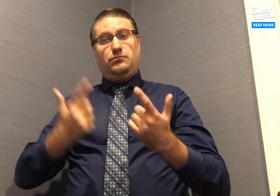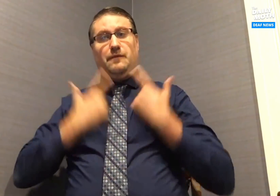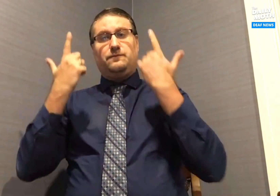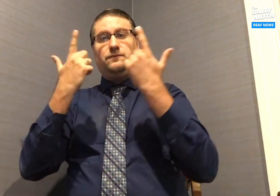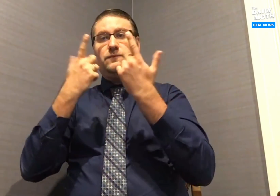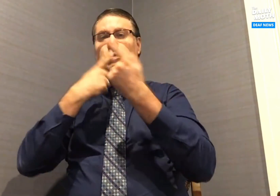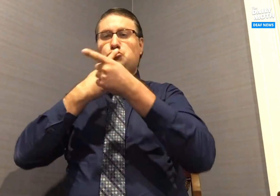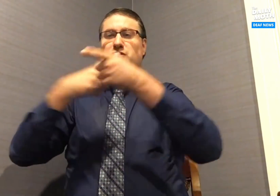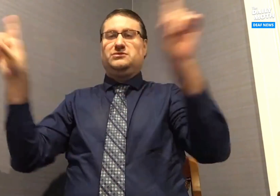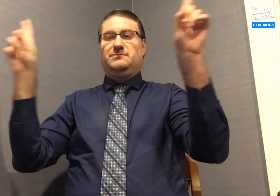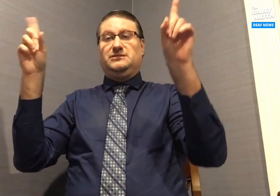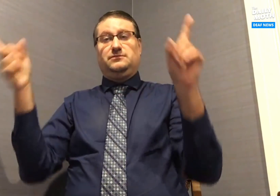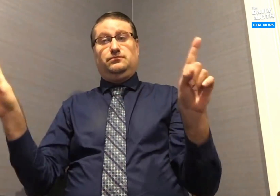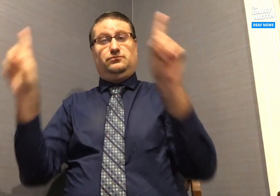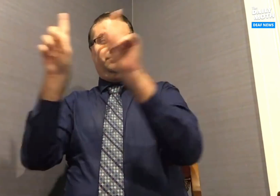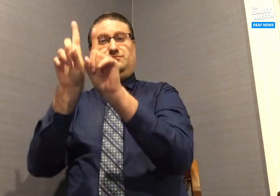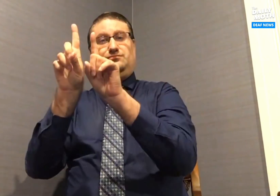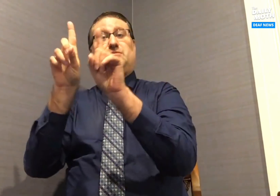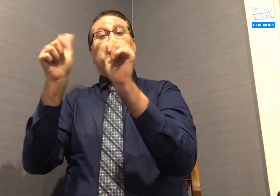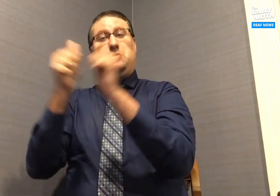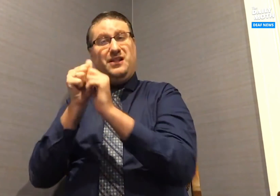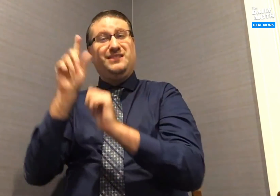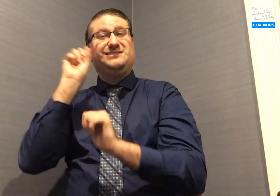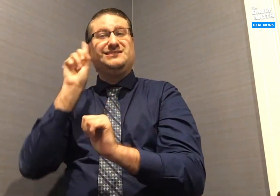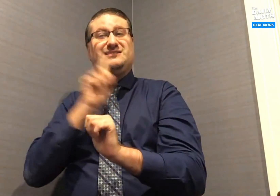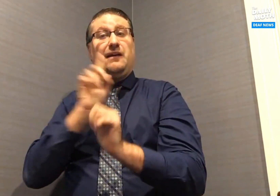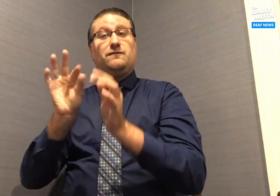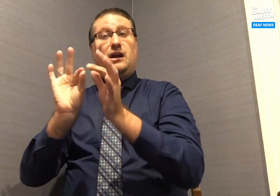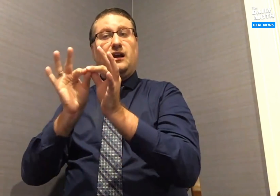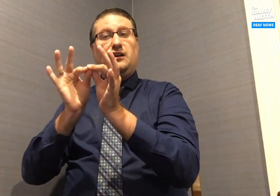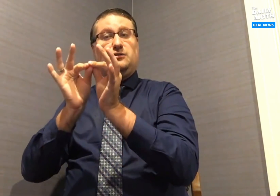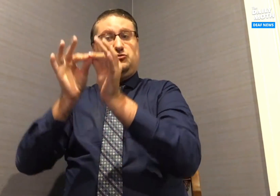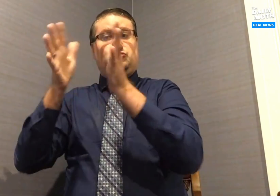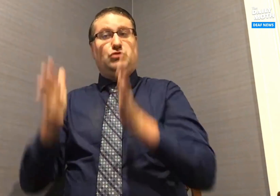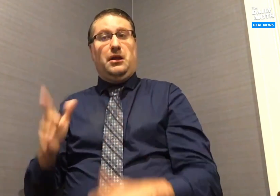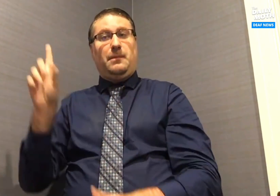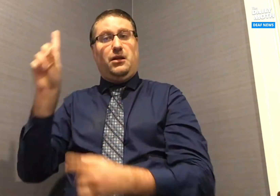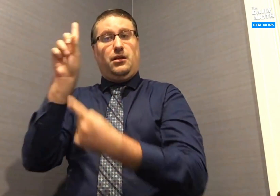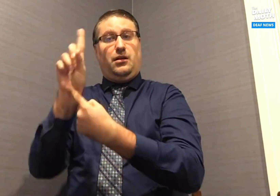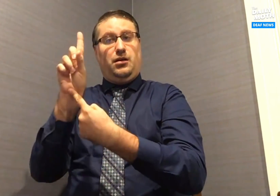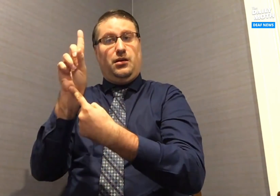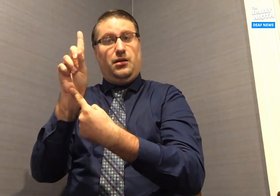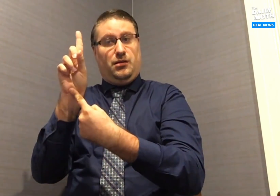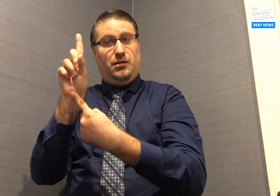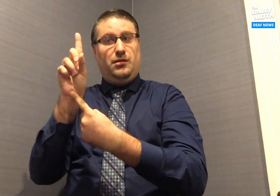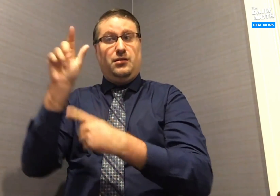during a live address, stand with Deaf interpreters